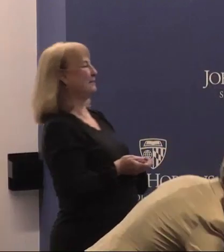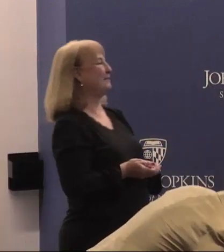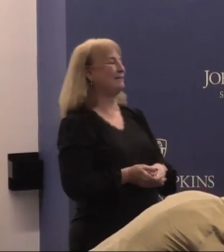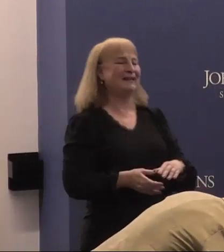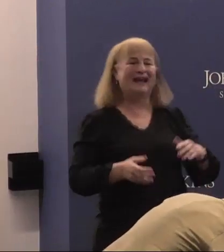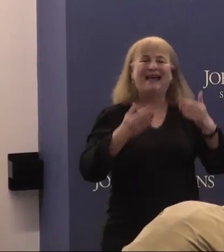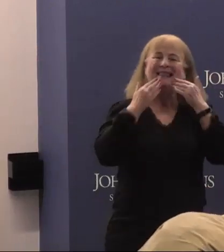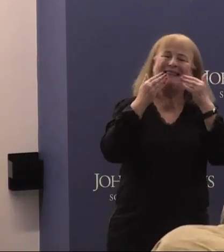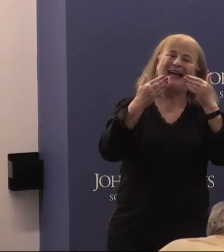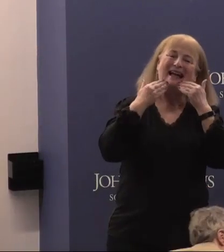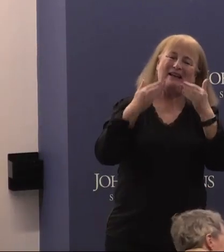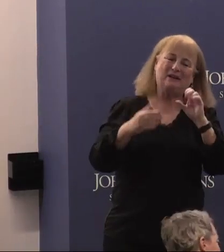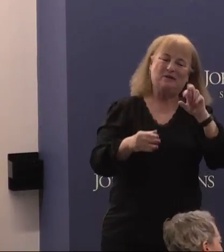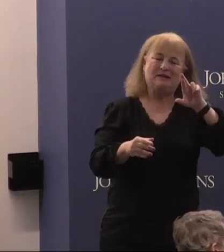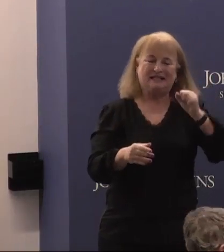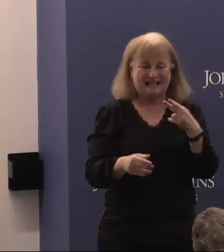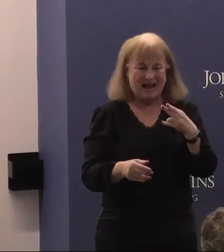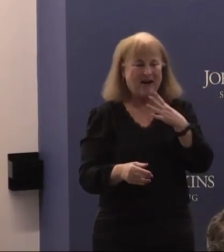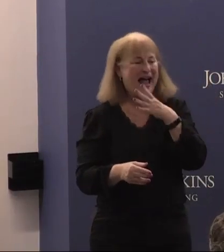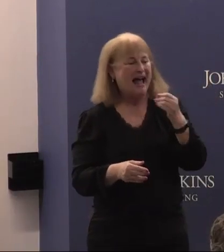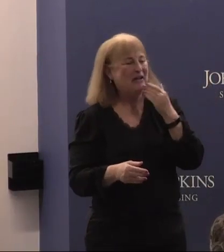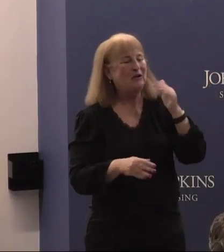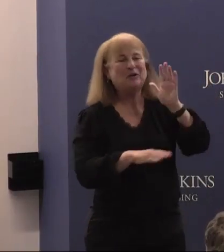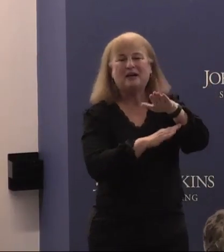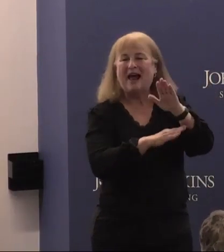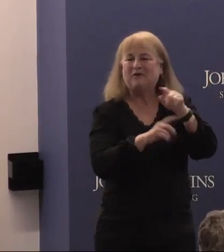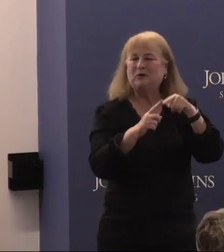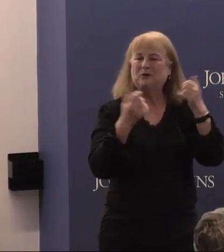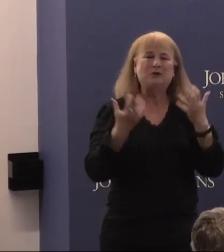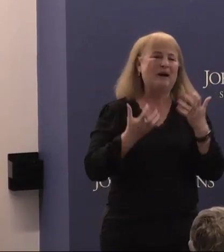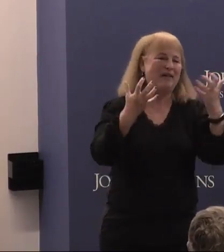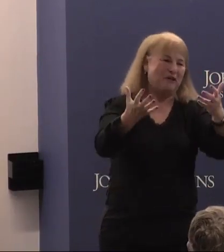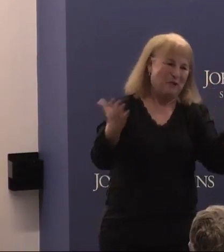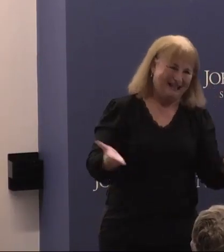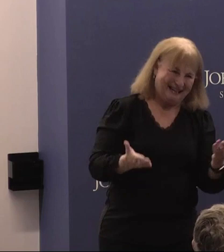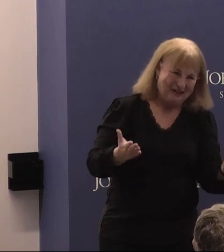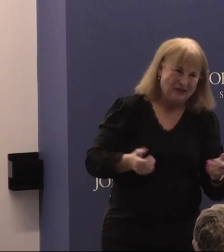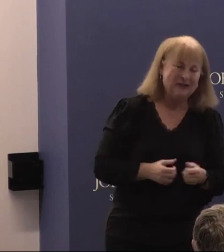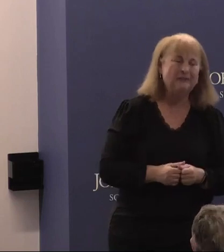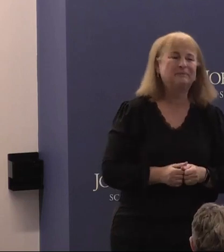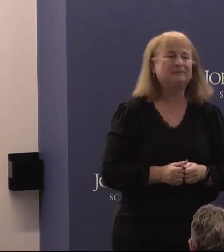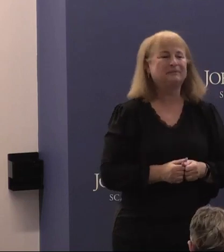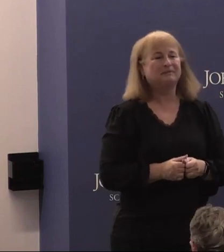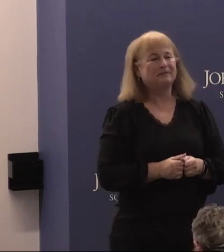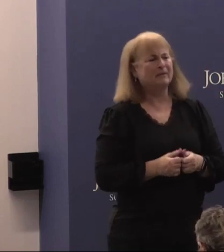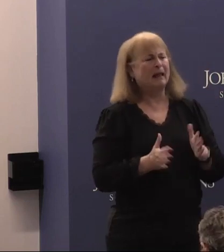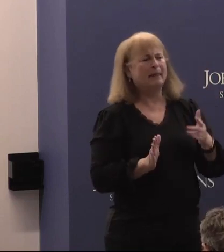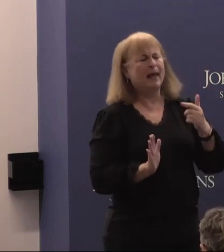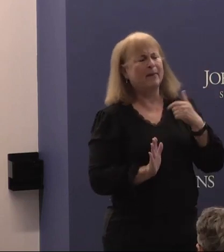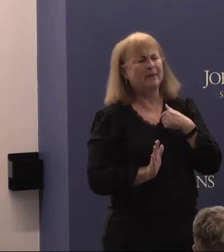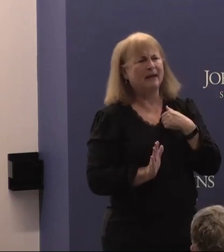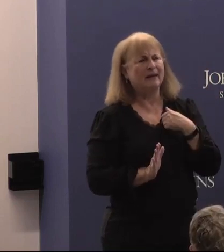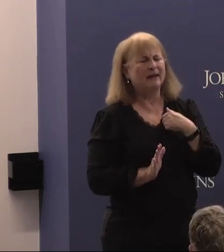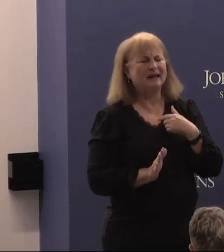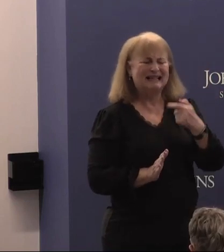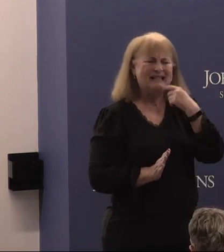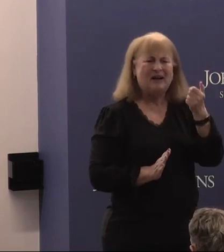Thank you Sarah and good afternoon to everyone here um let me uh just tell you how delighted